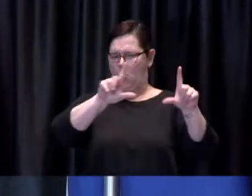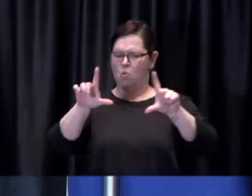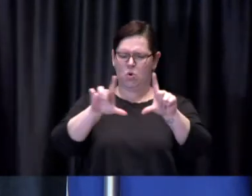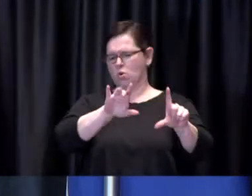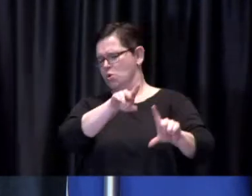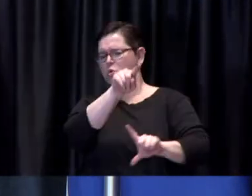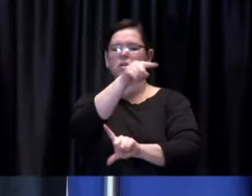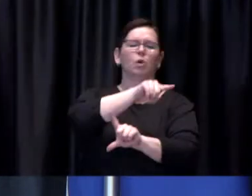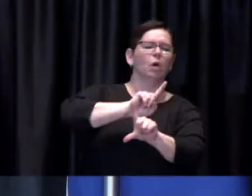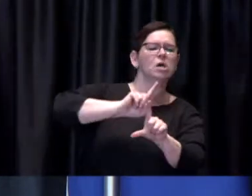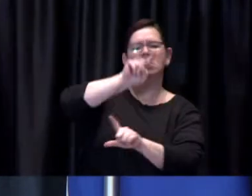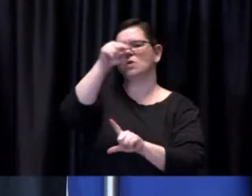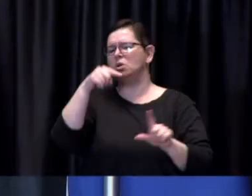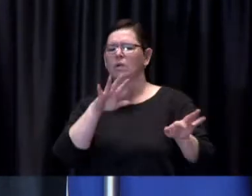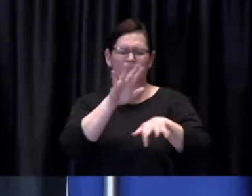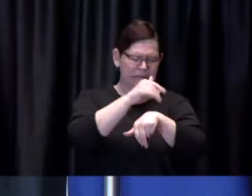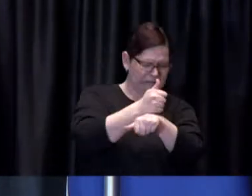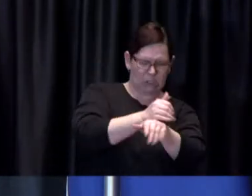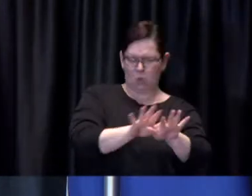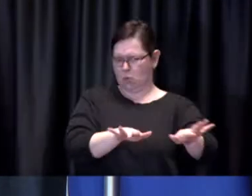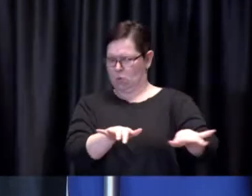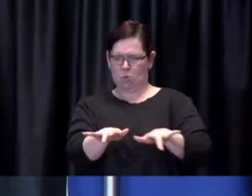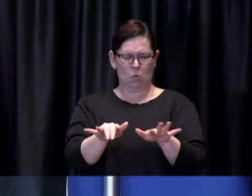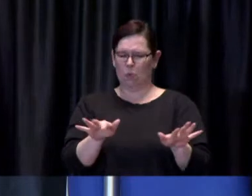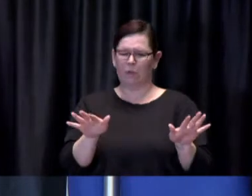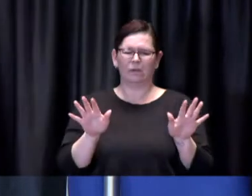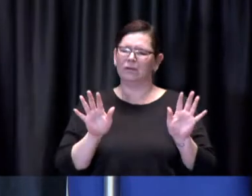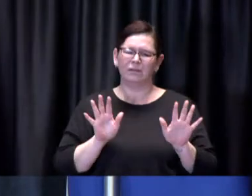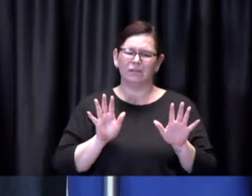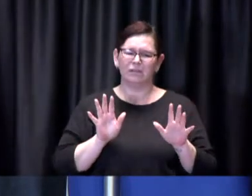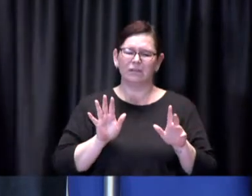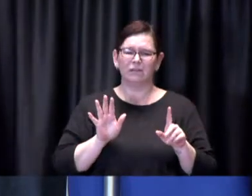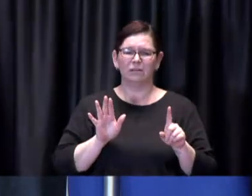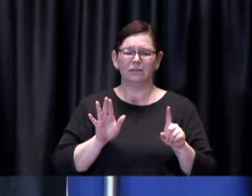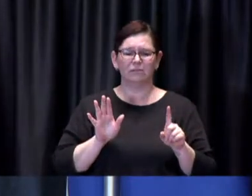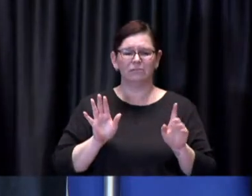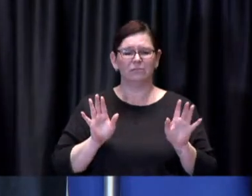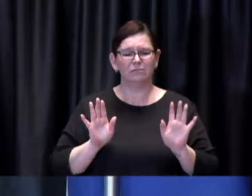at the end of the day what each of us does individually does make a difference and we've